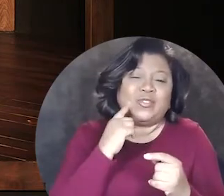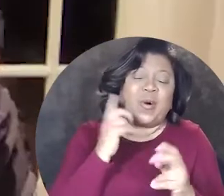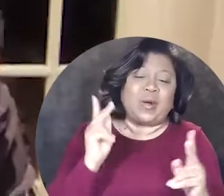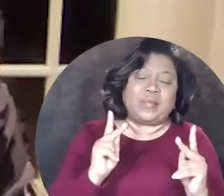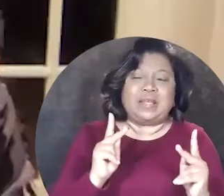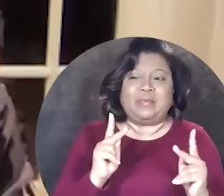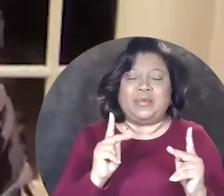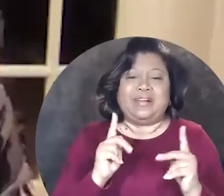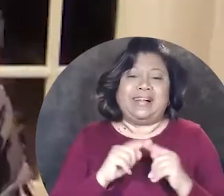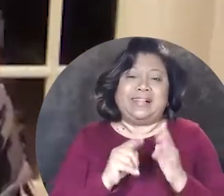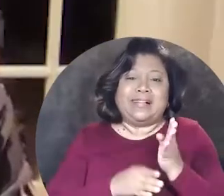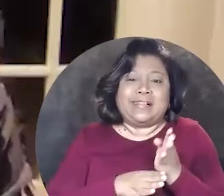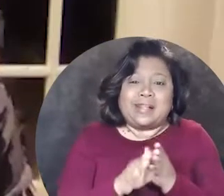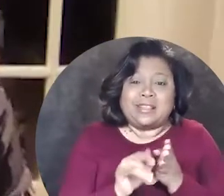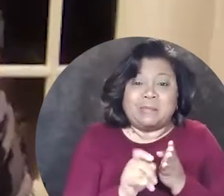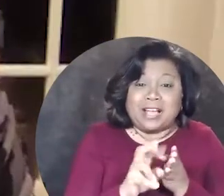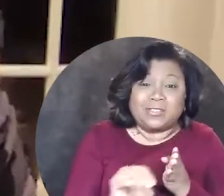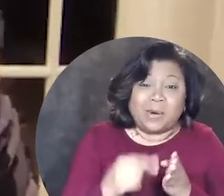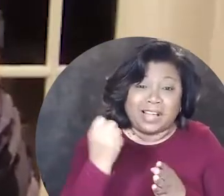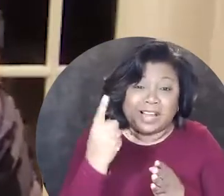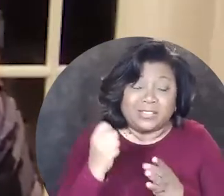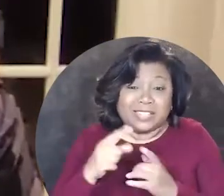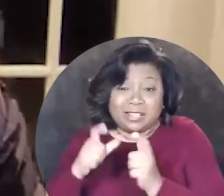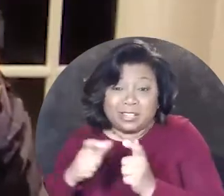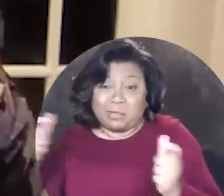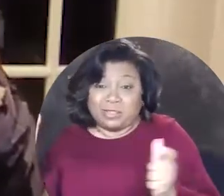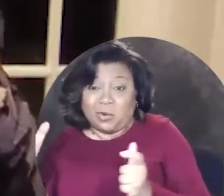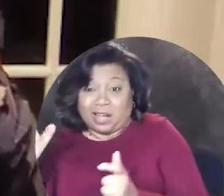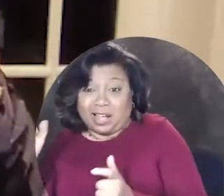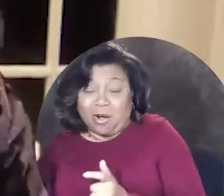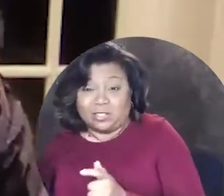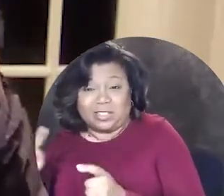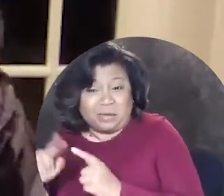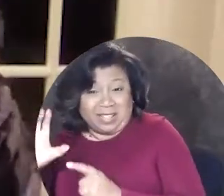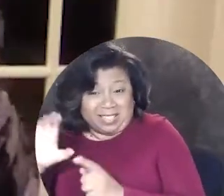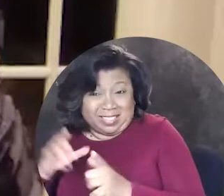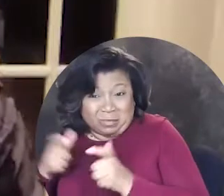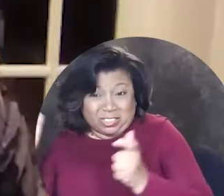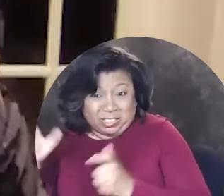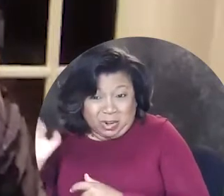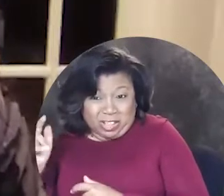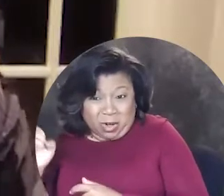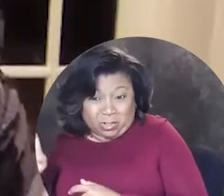you know, people, the minority always understands the majority culture but the majority culture